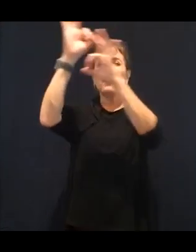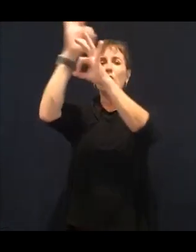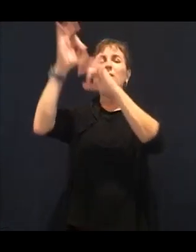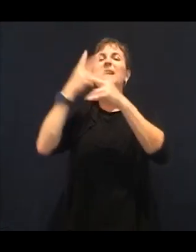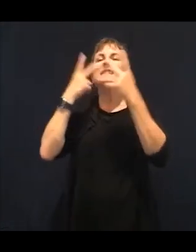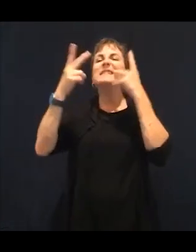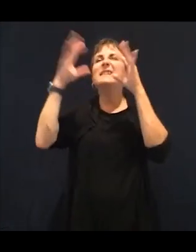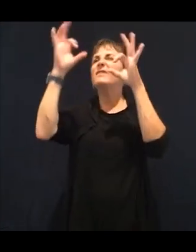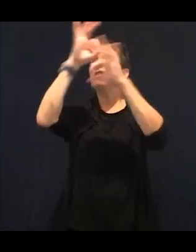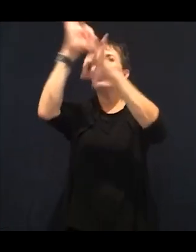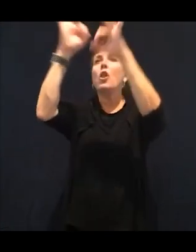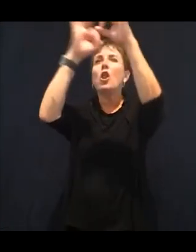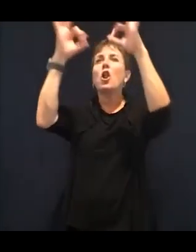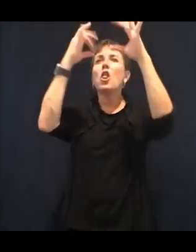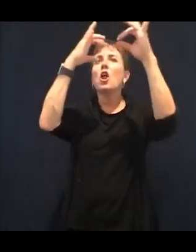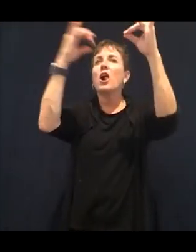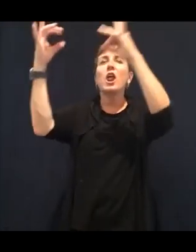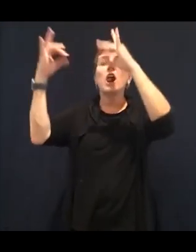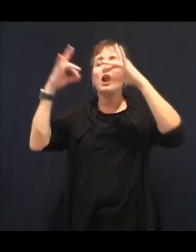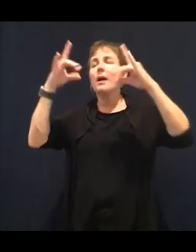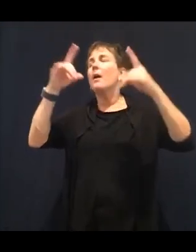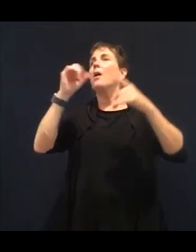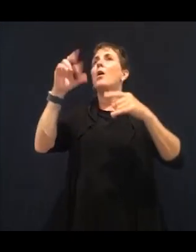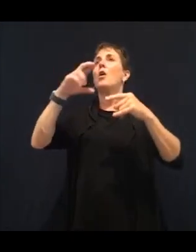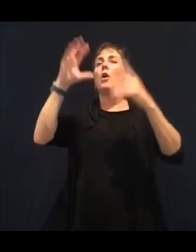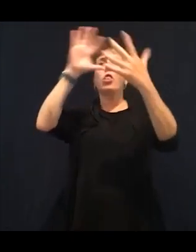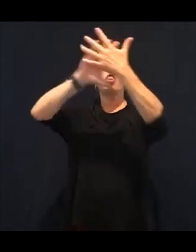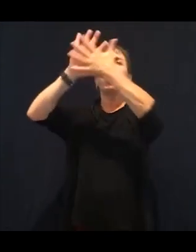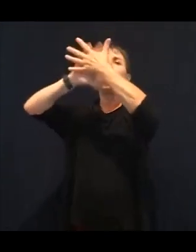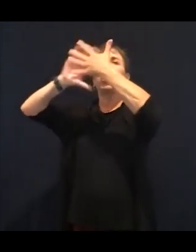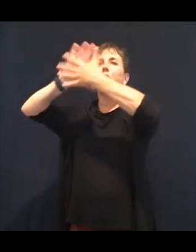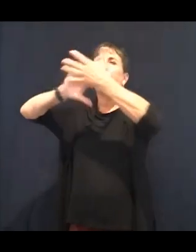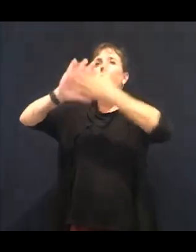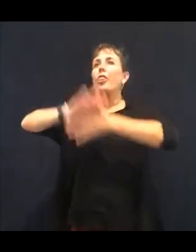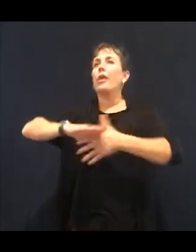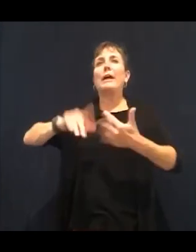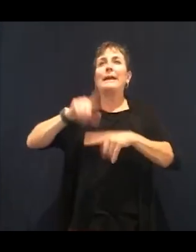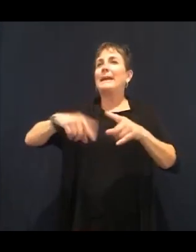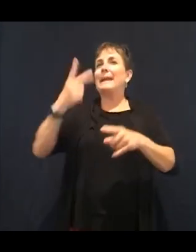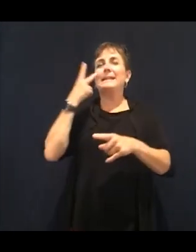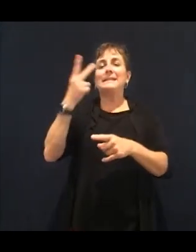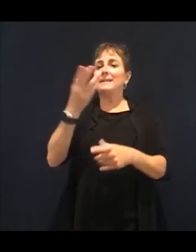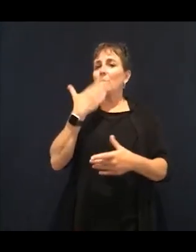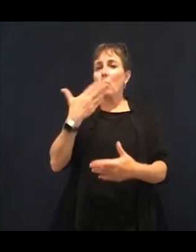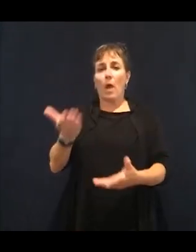And so things-- and I posted Time magazine to end. And they did actually